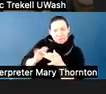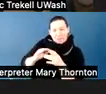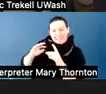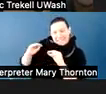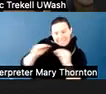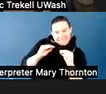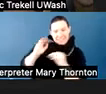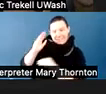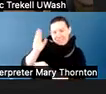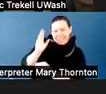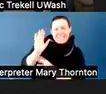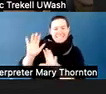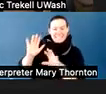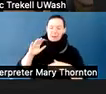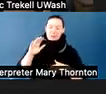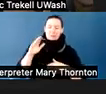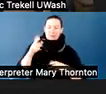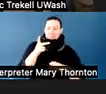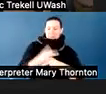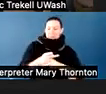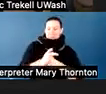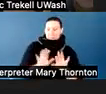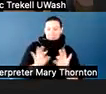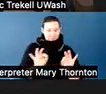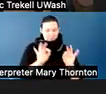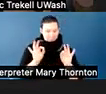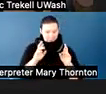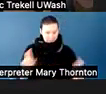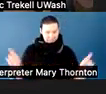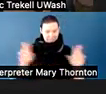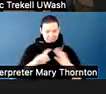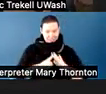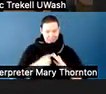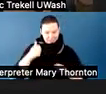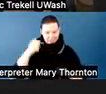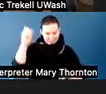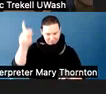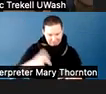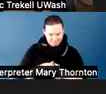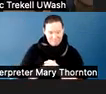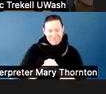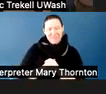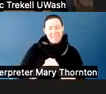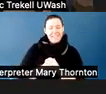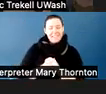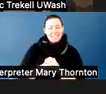All right. So are we OK to start? Yes? All right. Great.